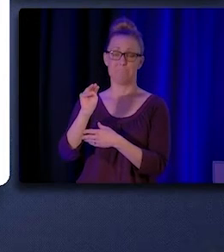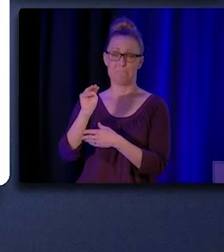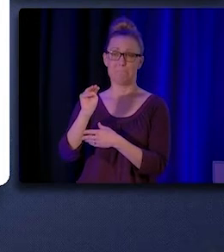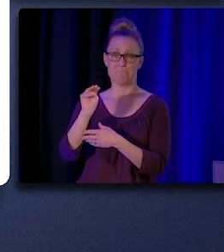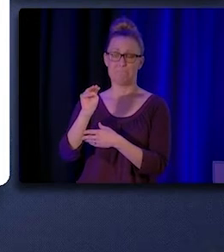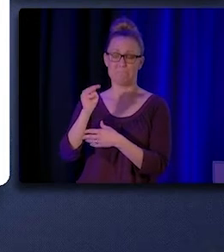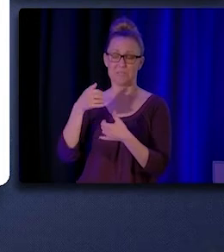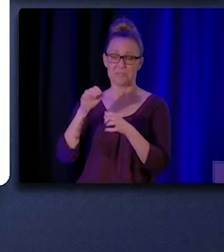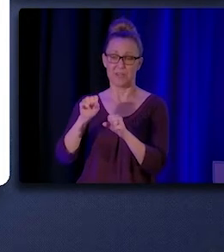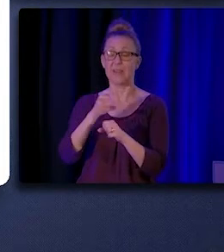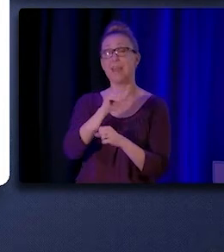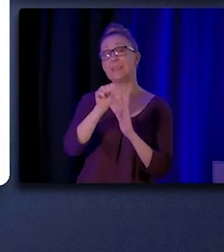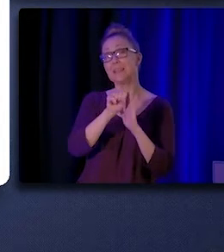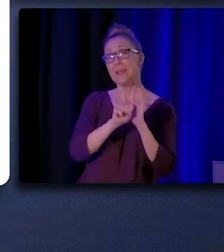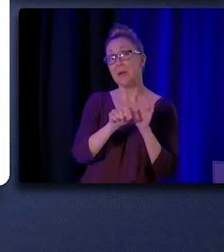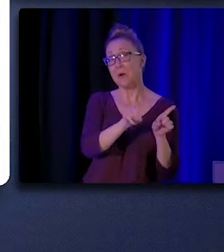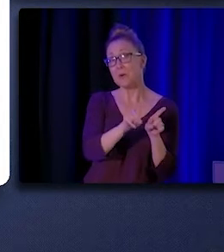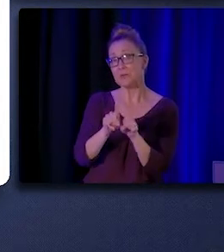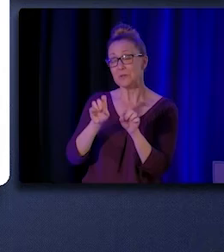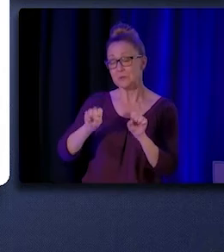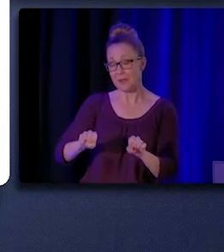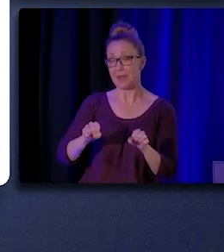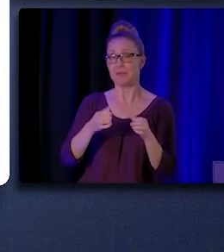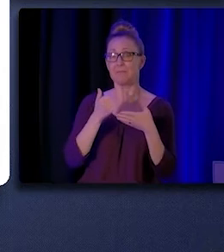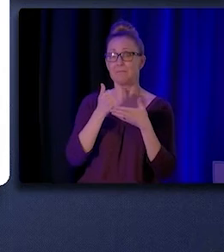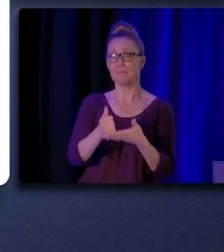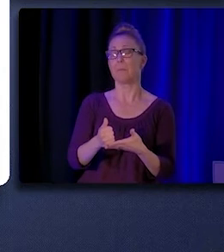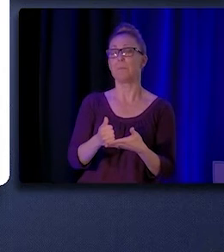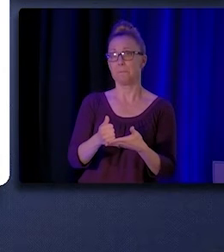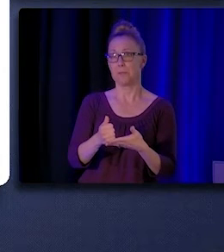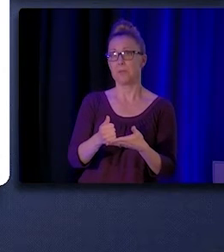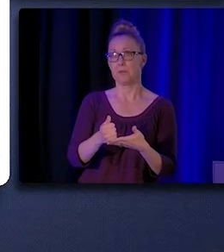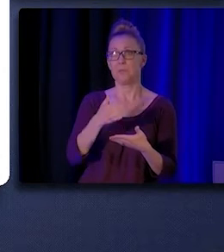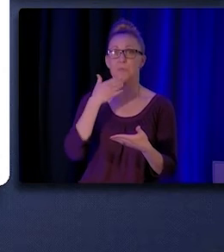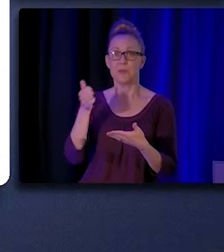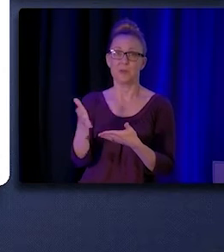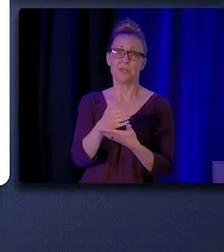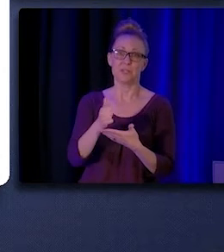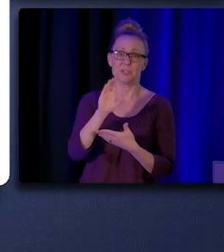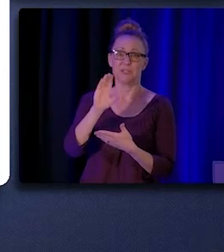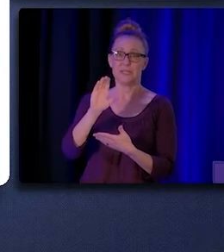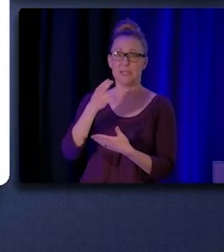And lastly, the state can also assist with better collection of CHW/P data.